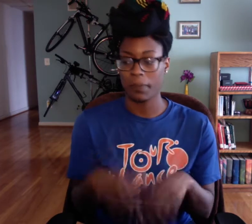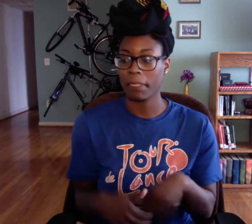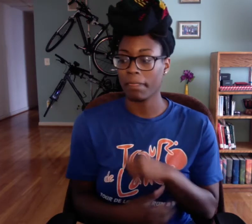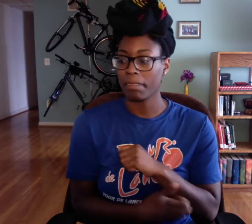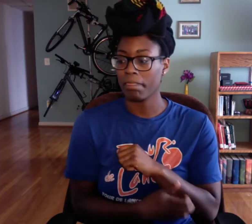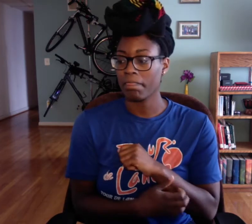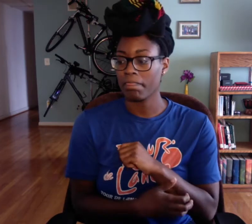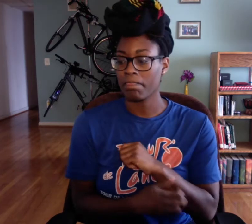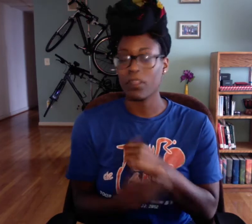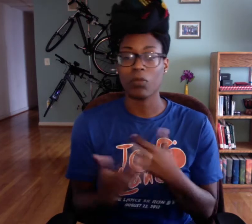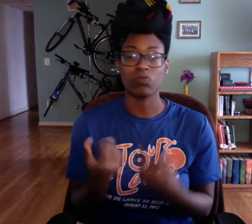So that's an earlier class, not really a night class.